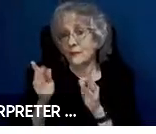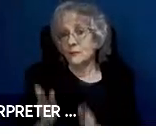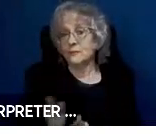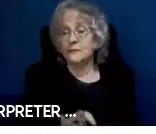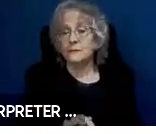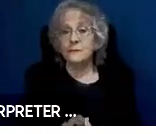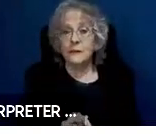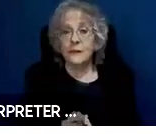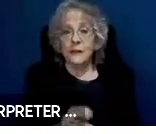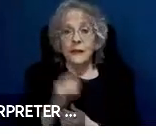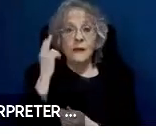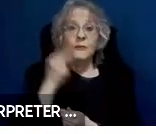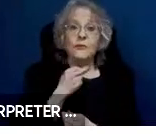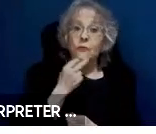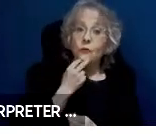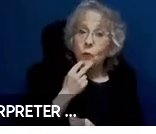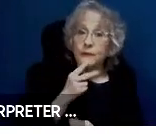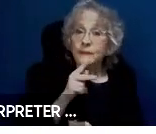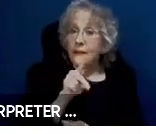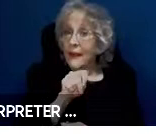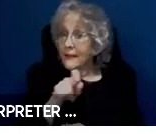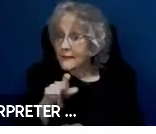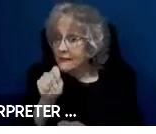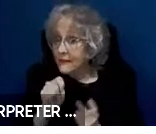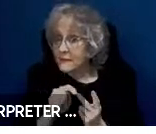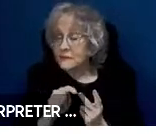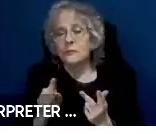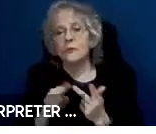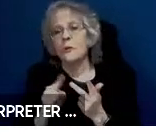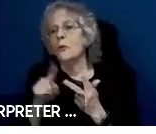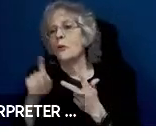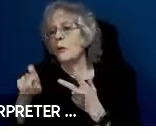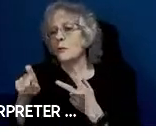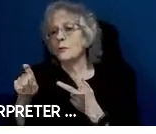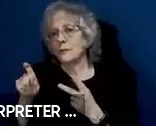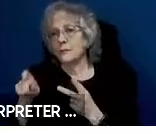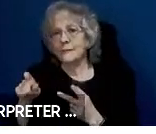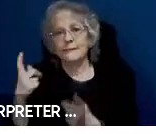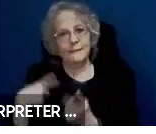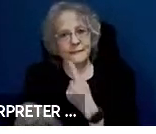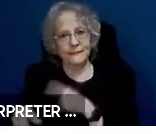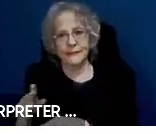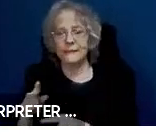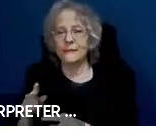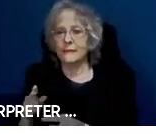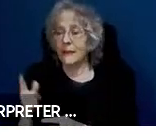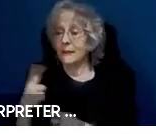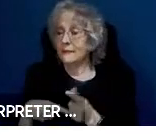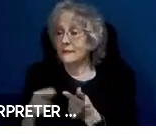voice text also needs to be in sign. And sign language interpreters for the vehicle on-call may